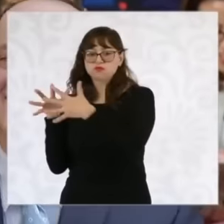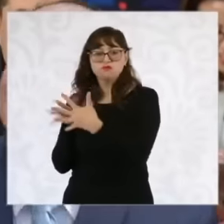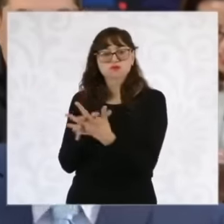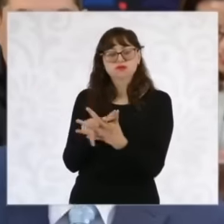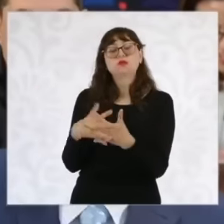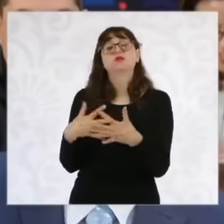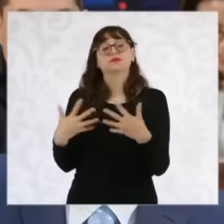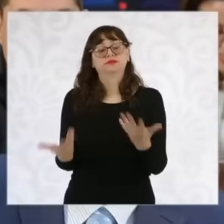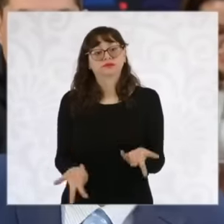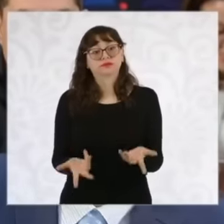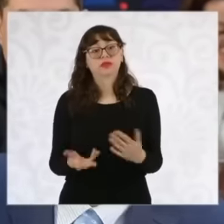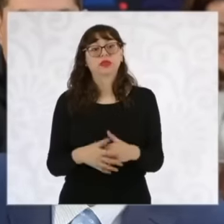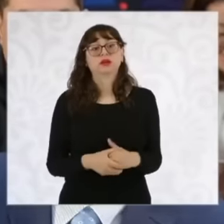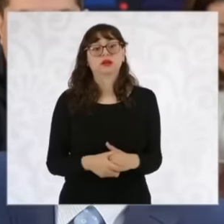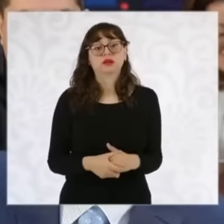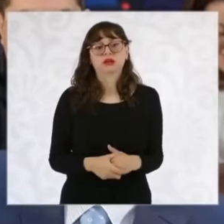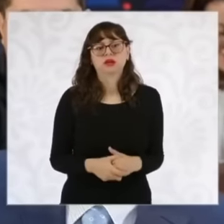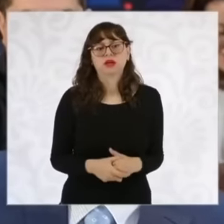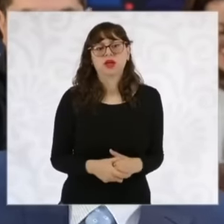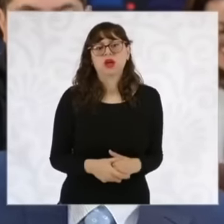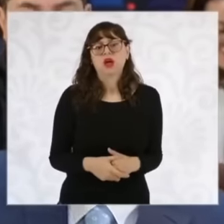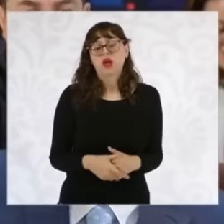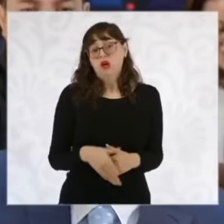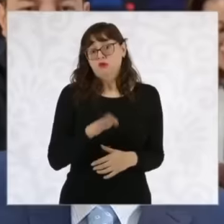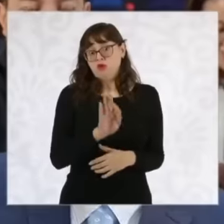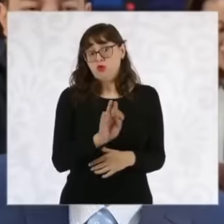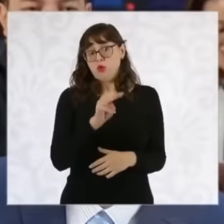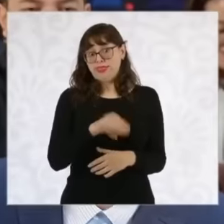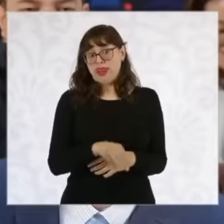department of the Western Hemisphere in the background The international monetary system talks about how